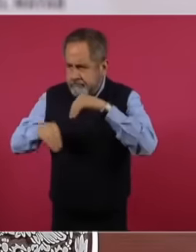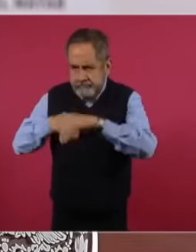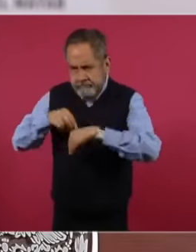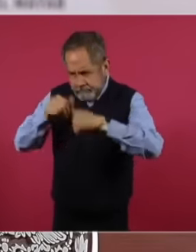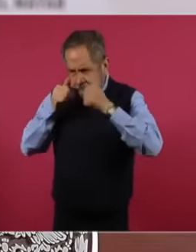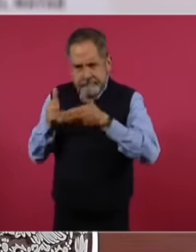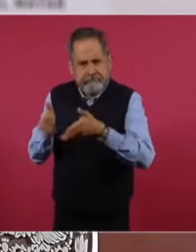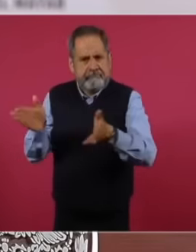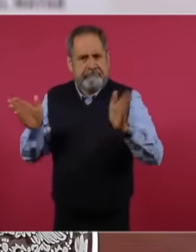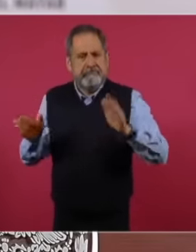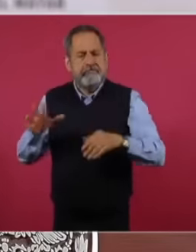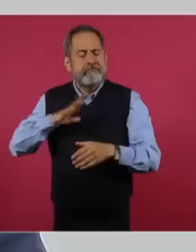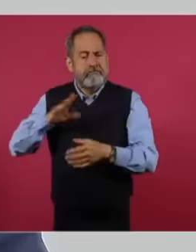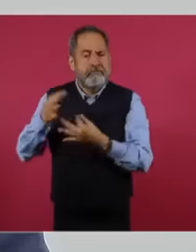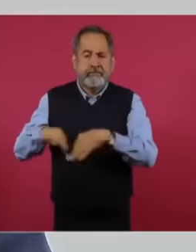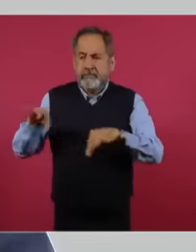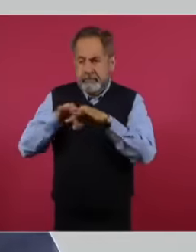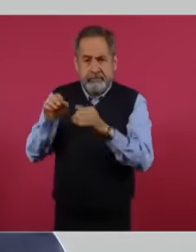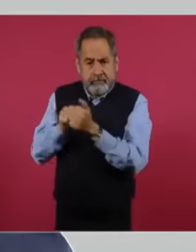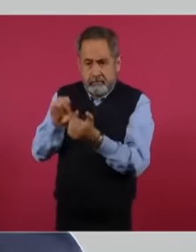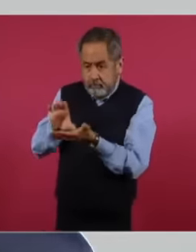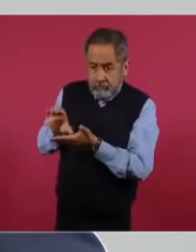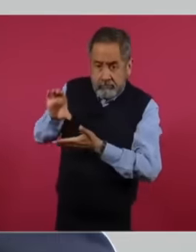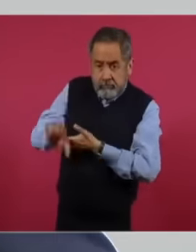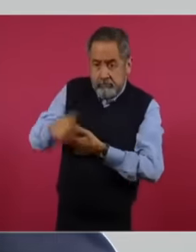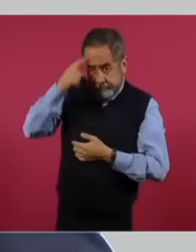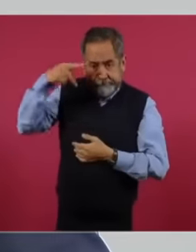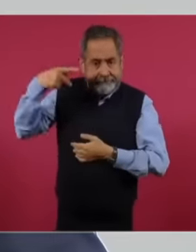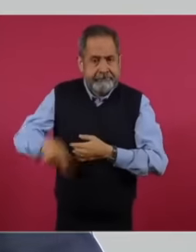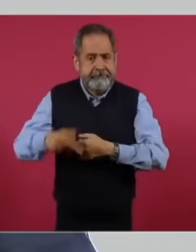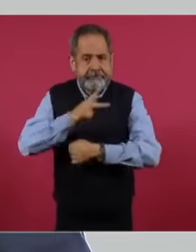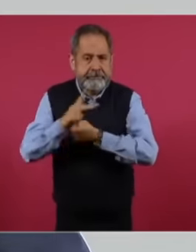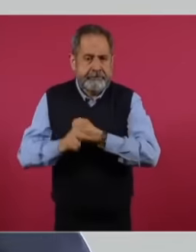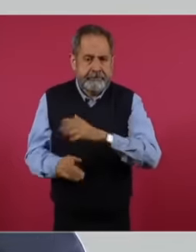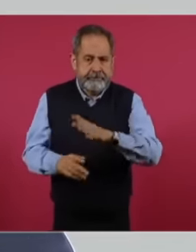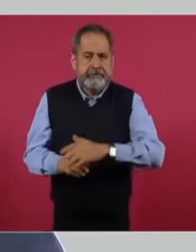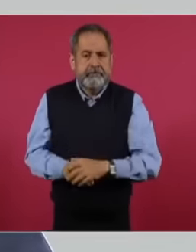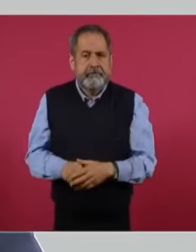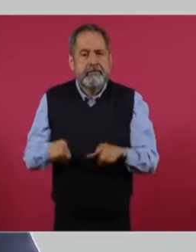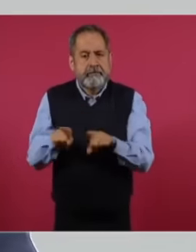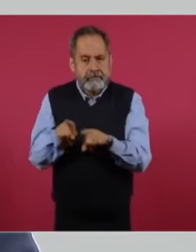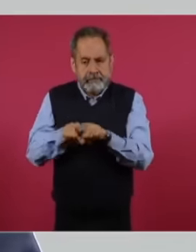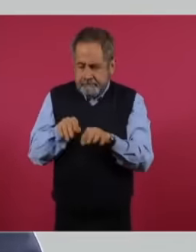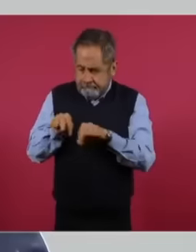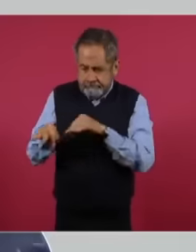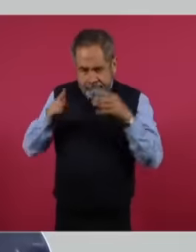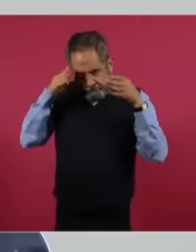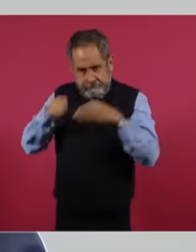course more investment for our country as well as that we also work to that our processes